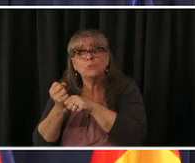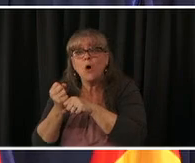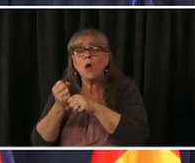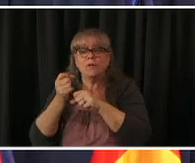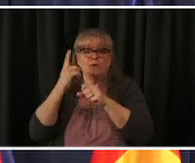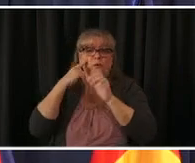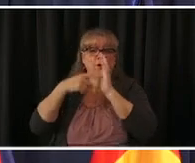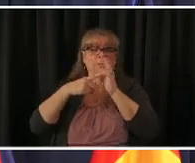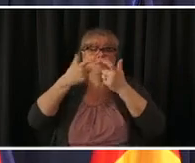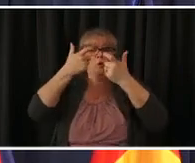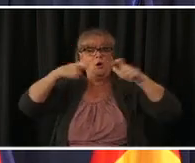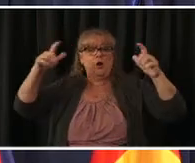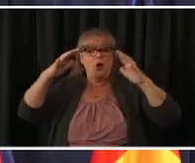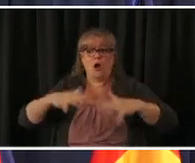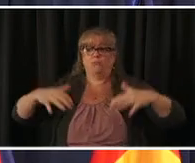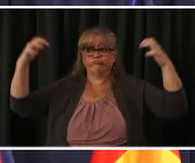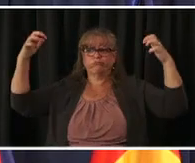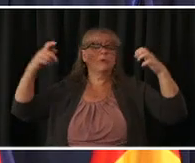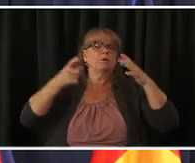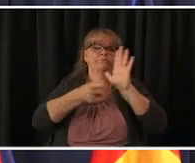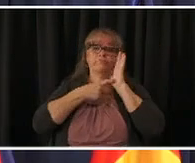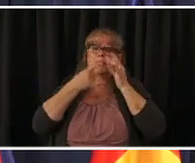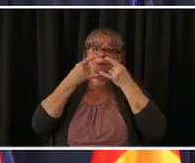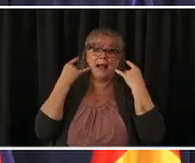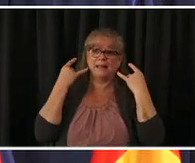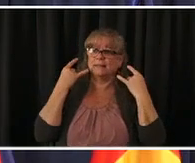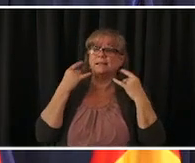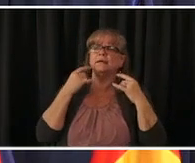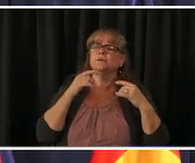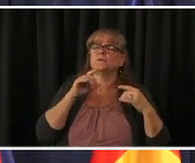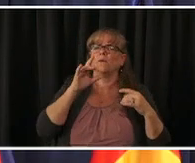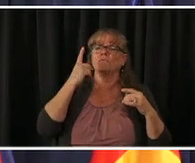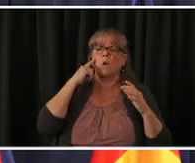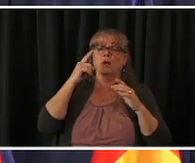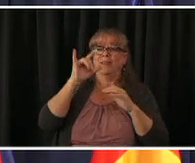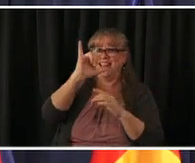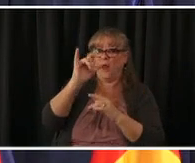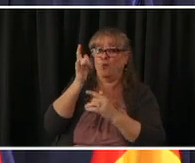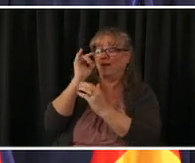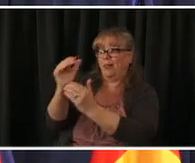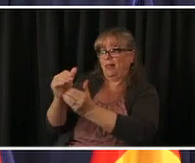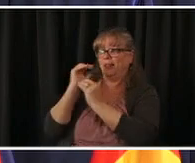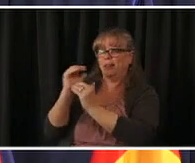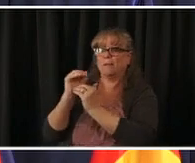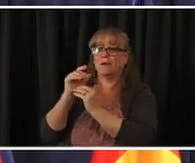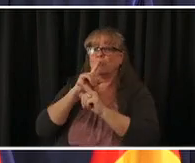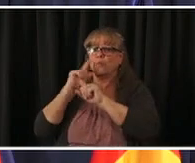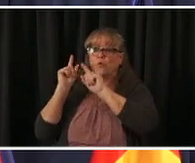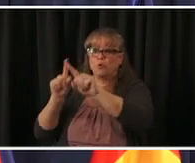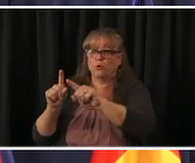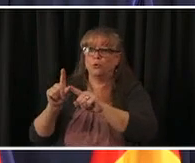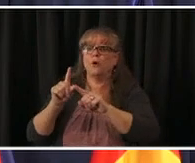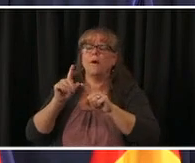that will be returning local and so what that means is um we're likely to have about a two-week